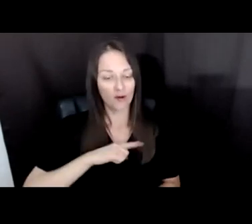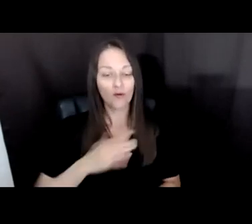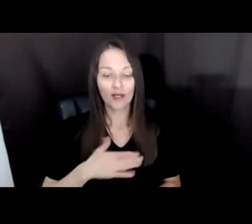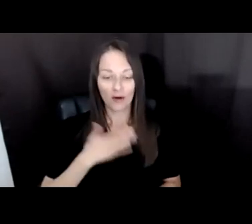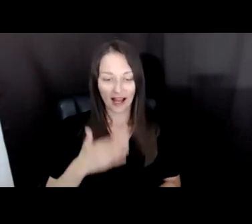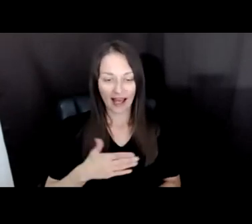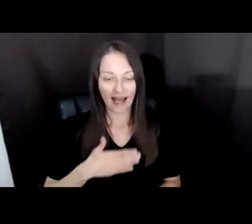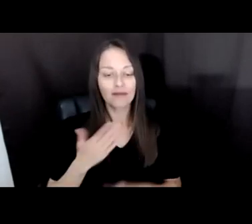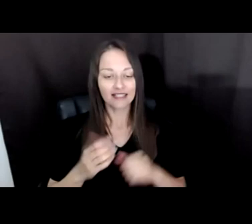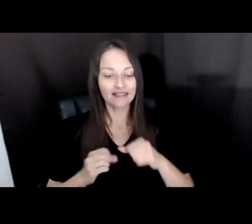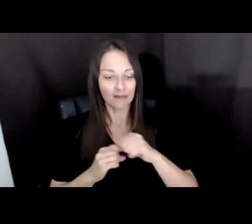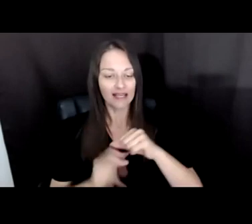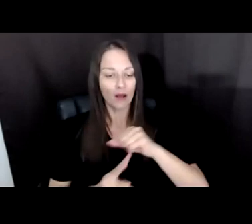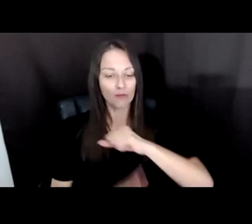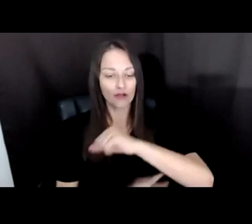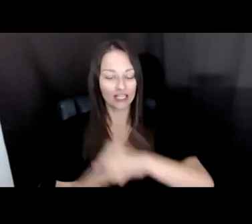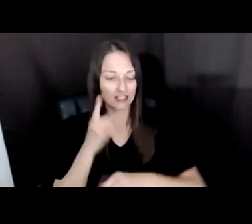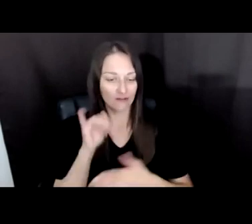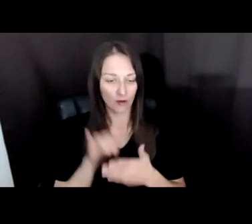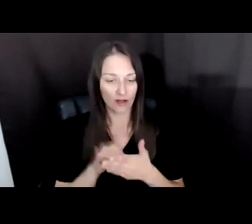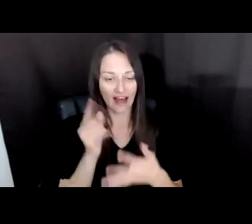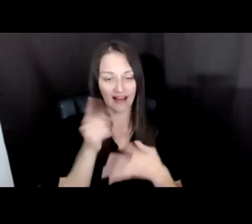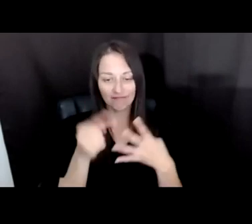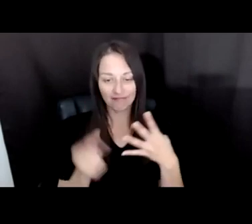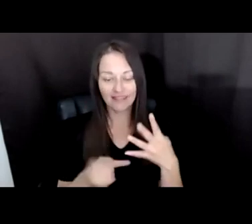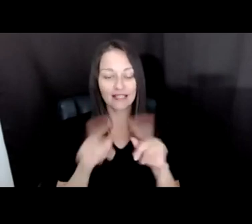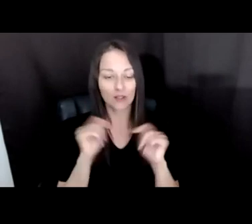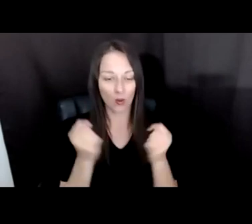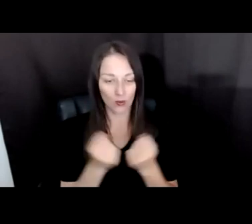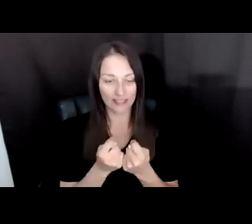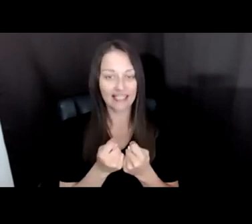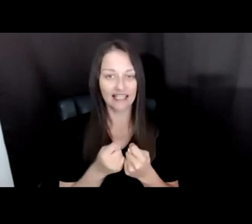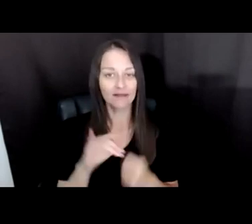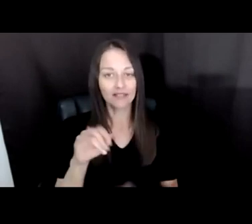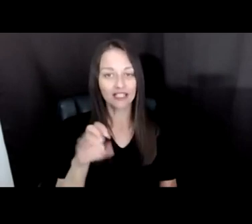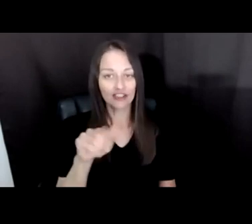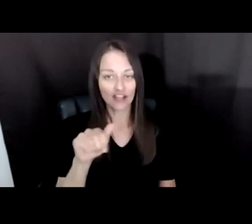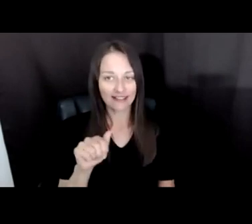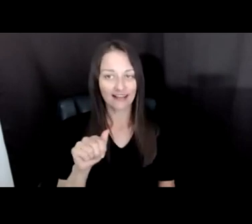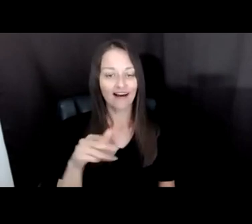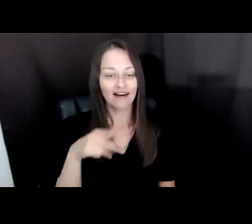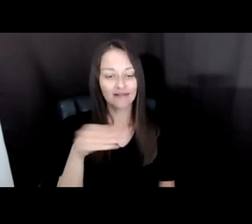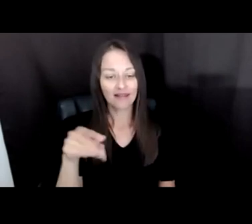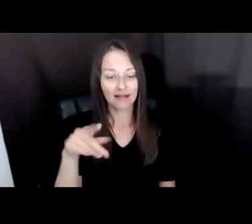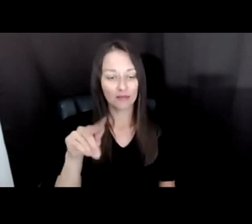LUTMAN, JESSICA CLARK, JESSICA FIALA, AND PATRICIA JOHNSON. AND THE WORK WAS GUIDED EVERY STEP OF THE